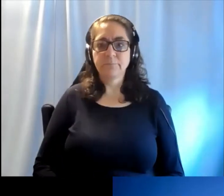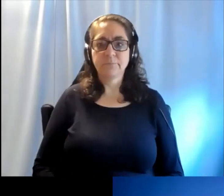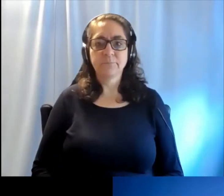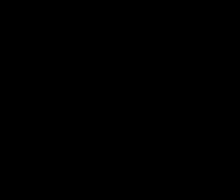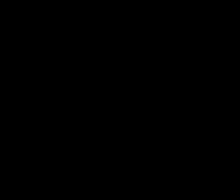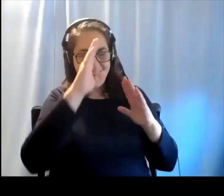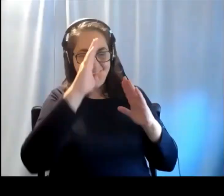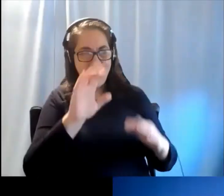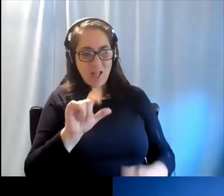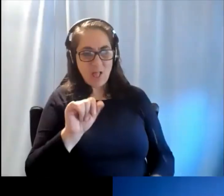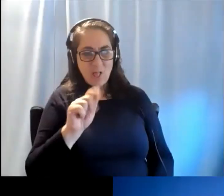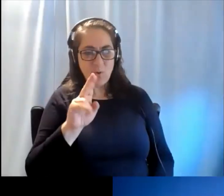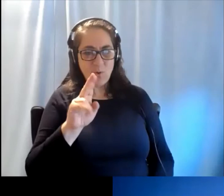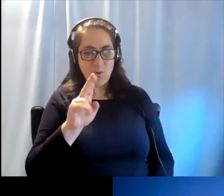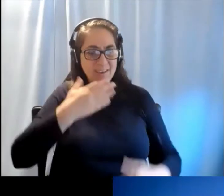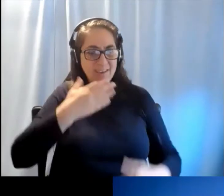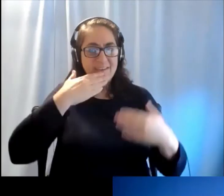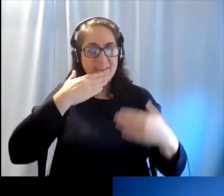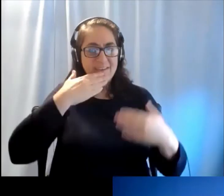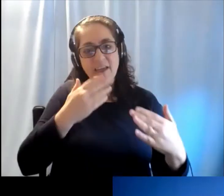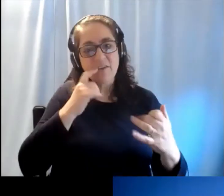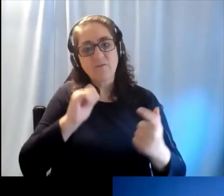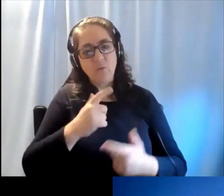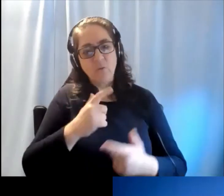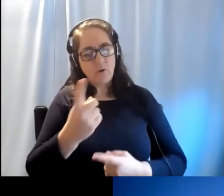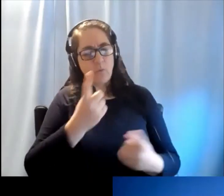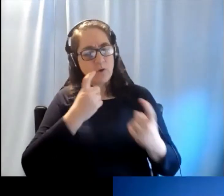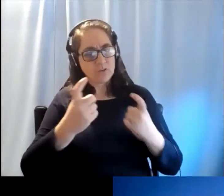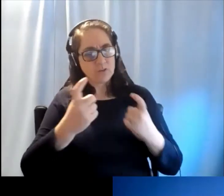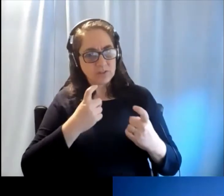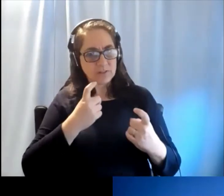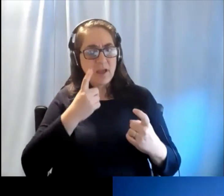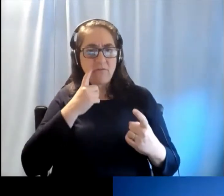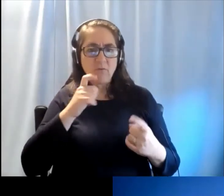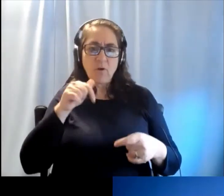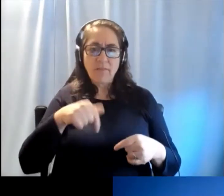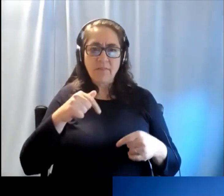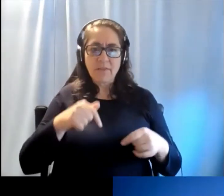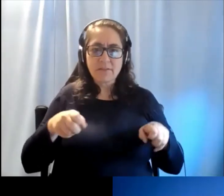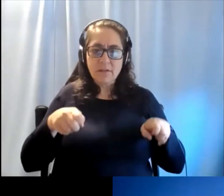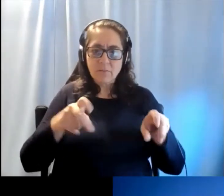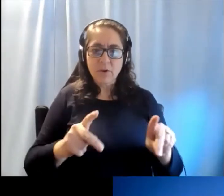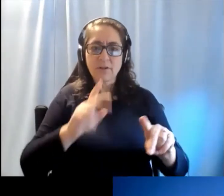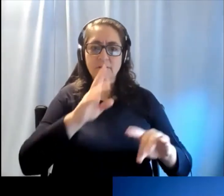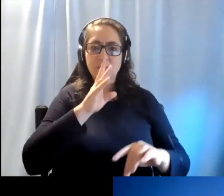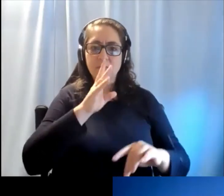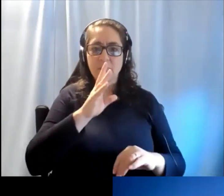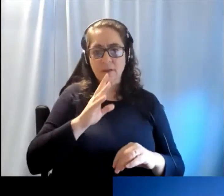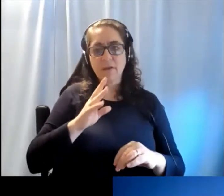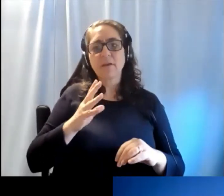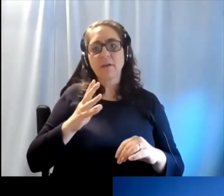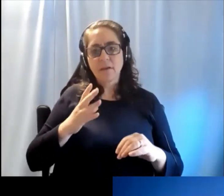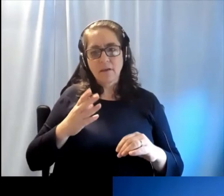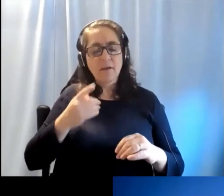Thank you for this question and thank you for this opportunity to speak